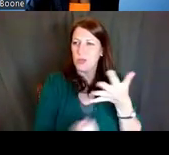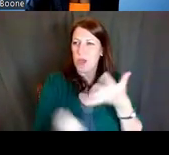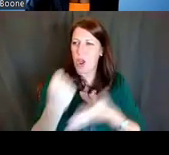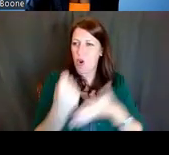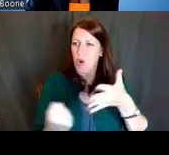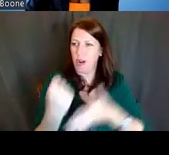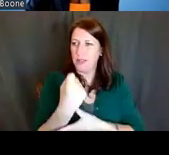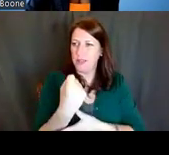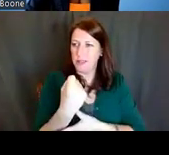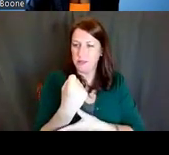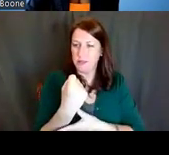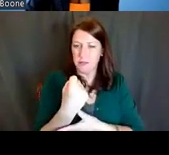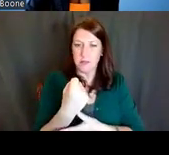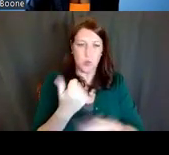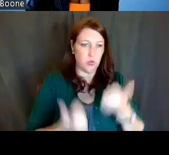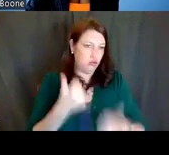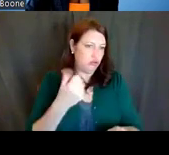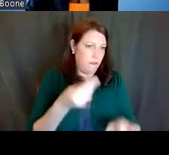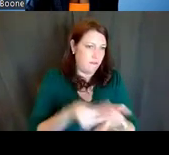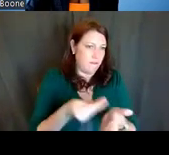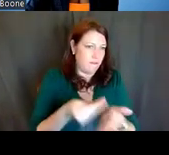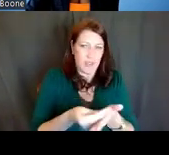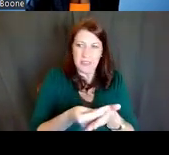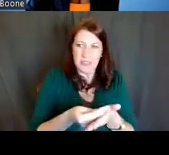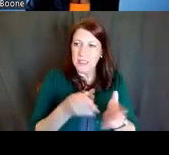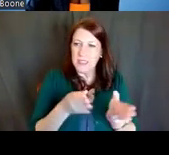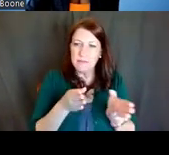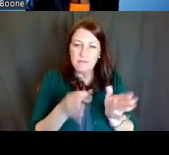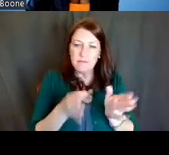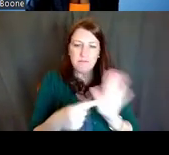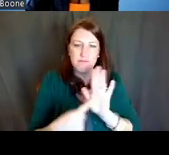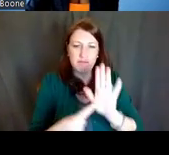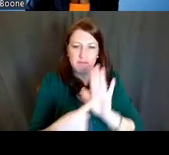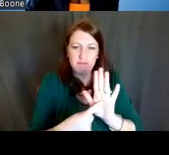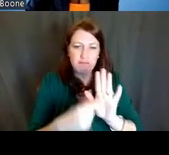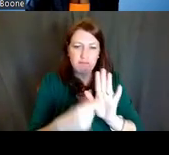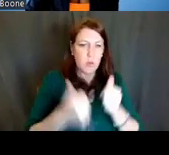which funding mechanisms may be most appropriate for you at this particular research phase.